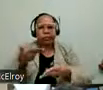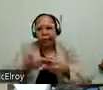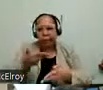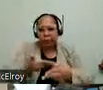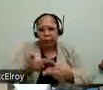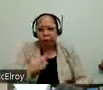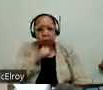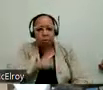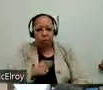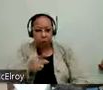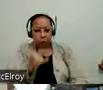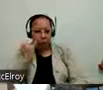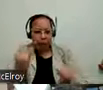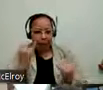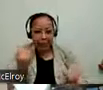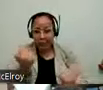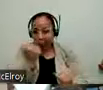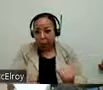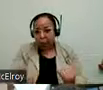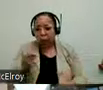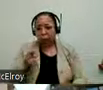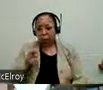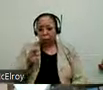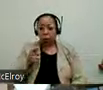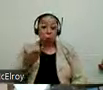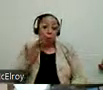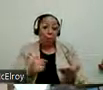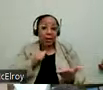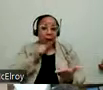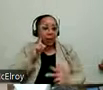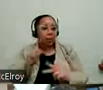your ideas on anybody that we may not be thinking of.